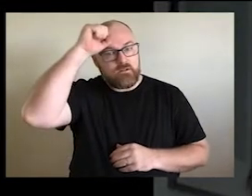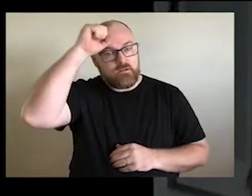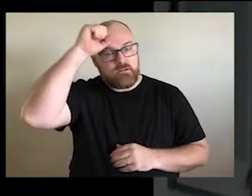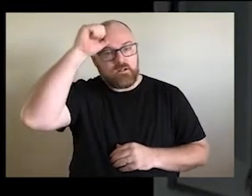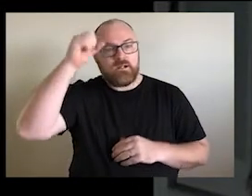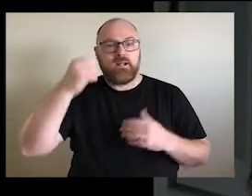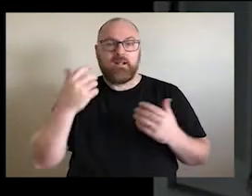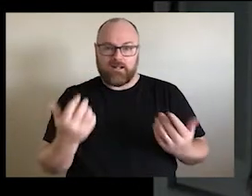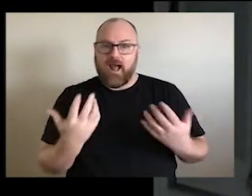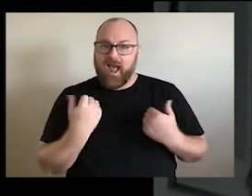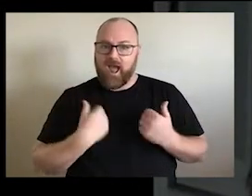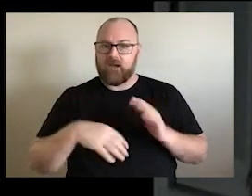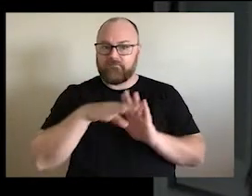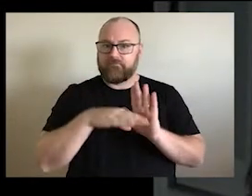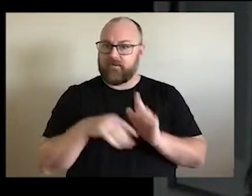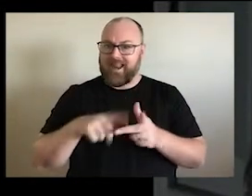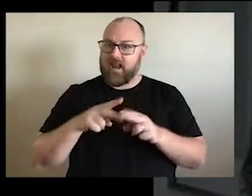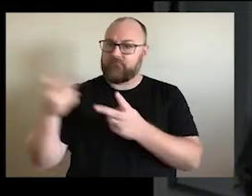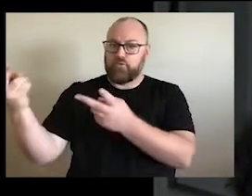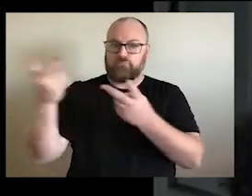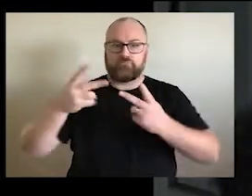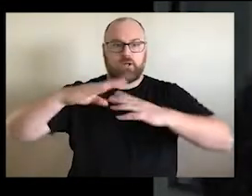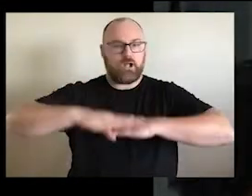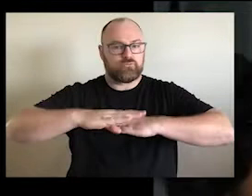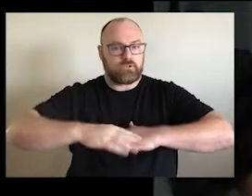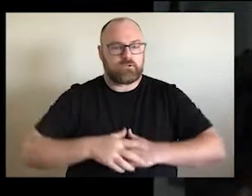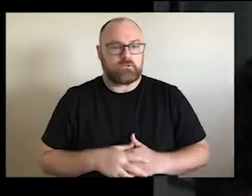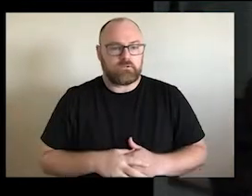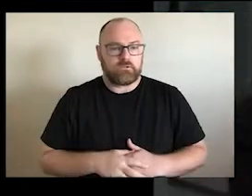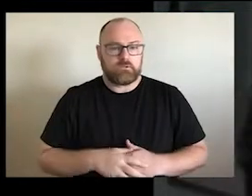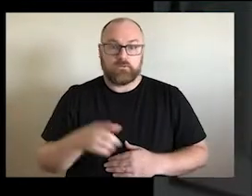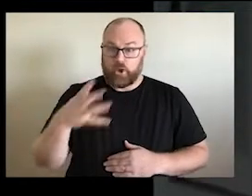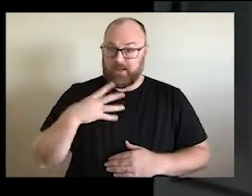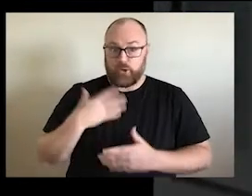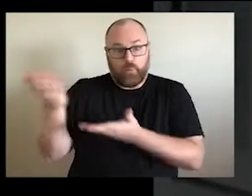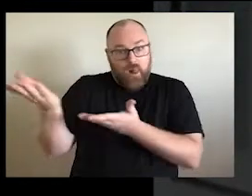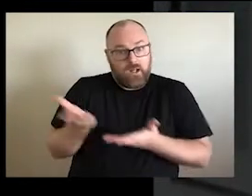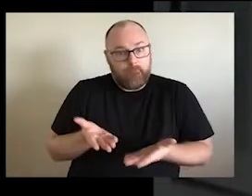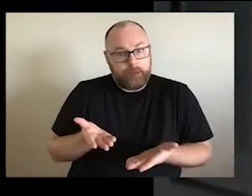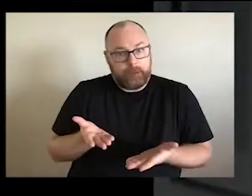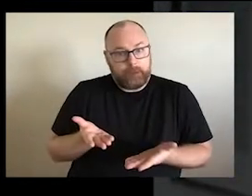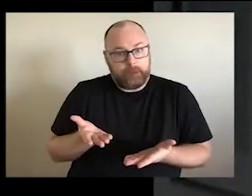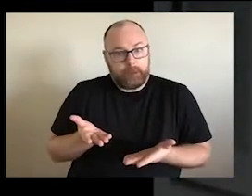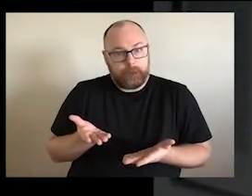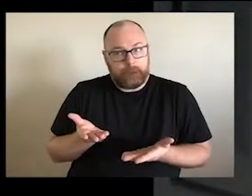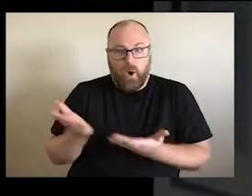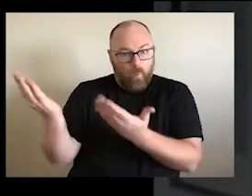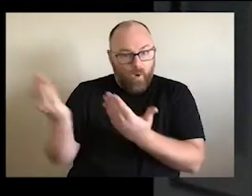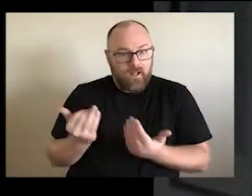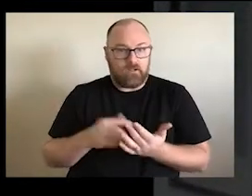other protocols when coming into Country, then welcomed in and I found that